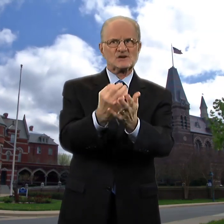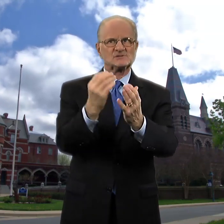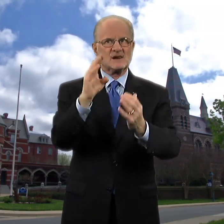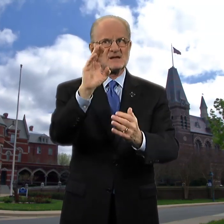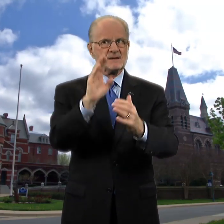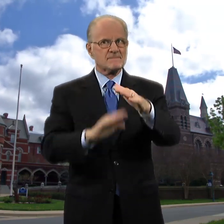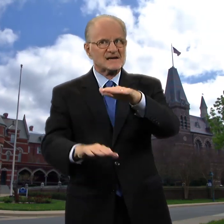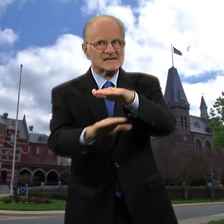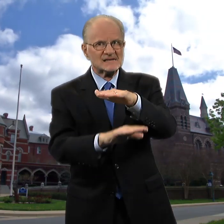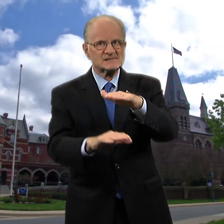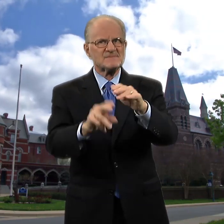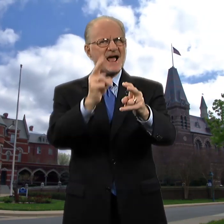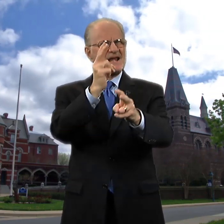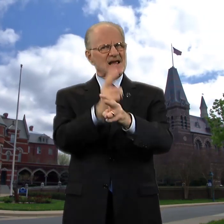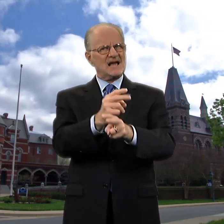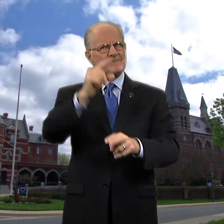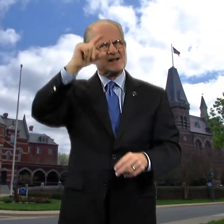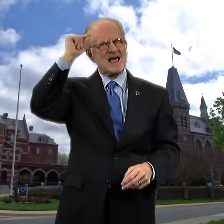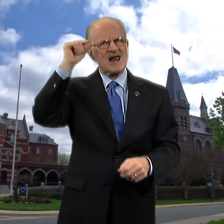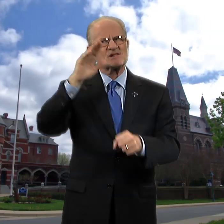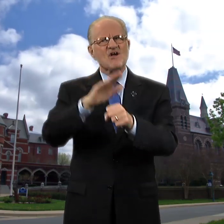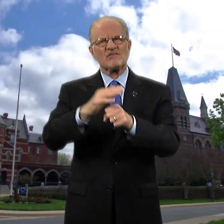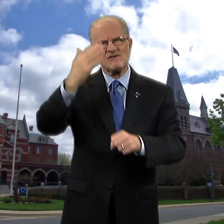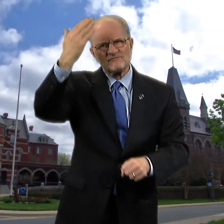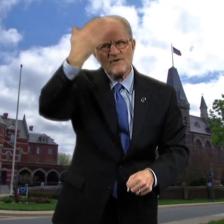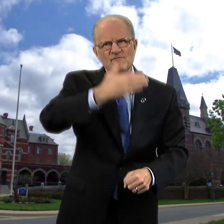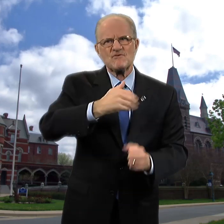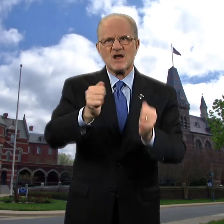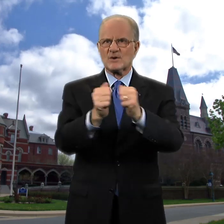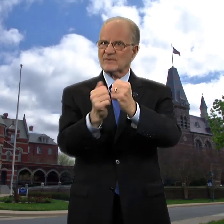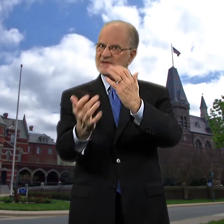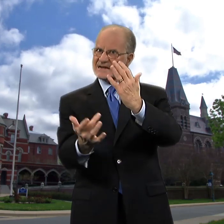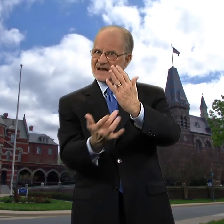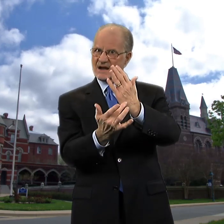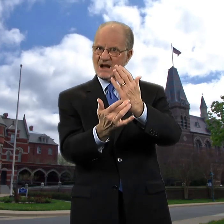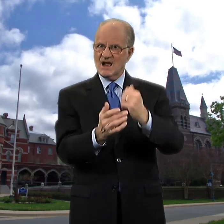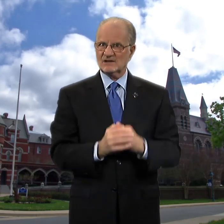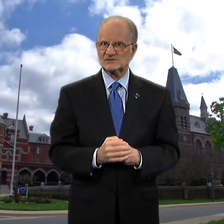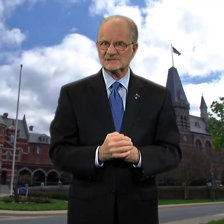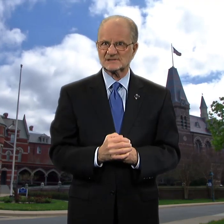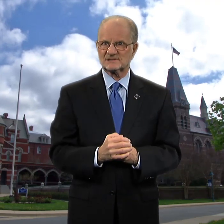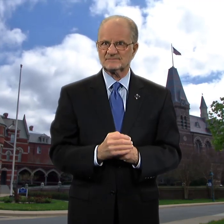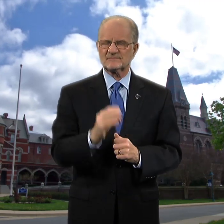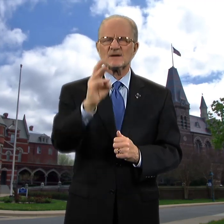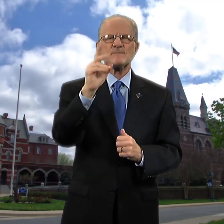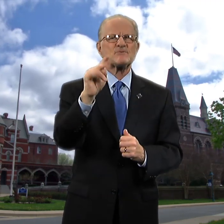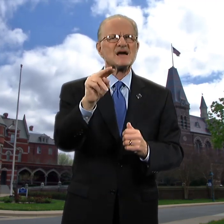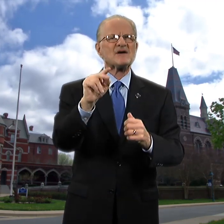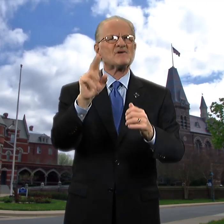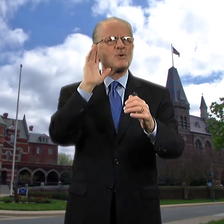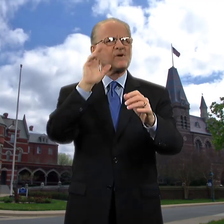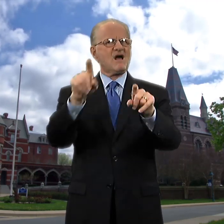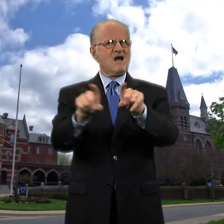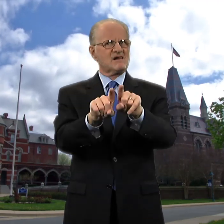and kept Gallaudet on the forefront with technology.